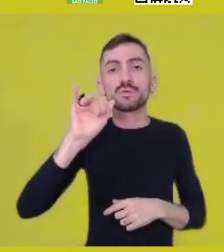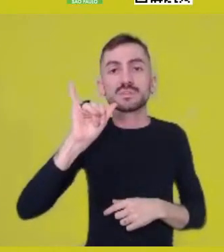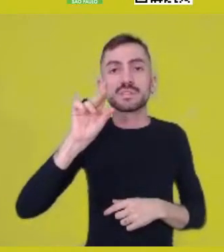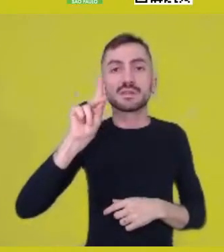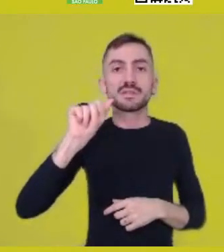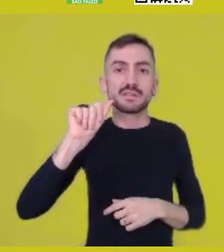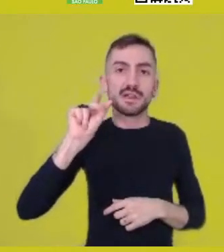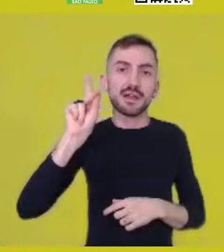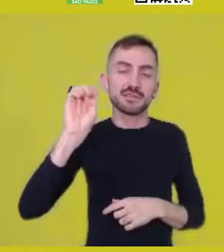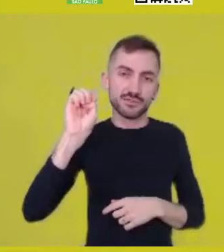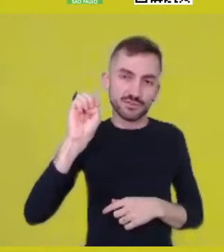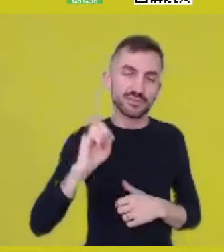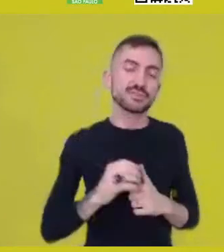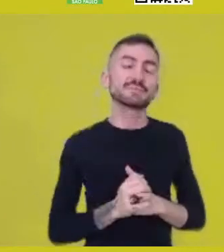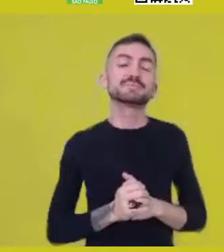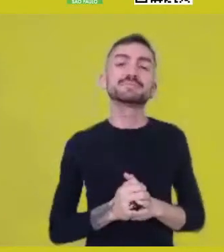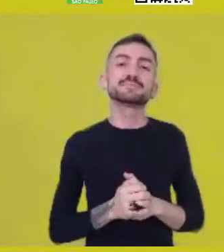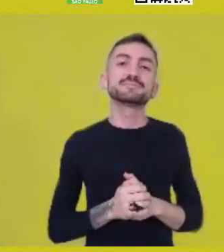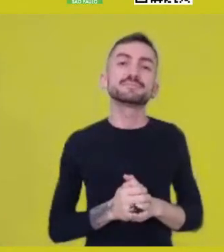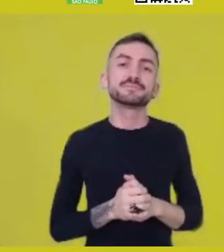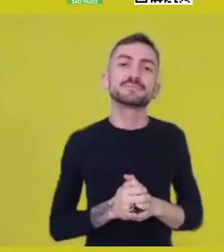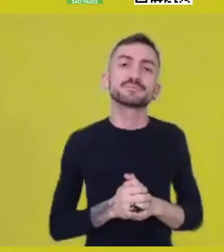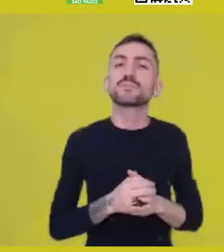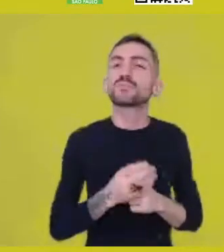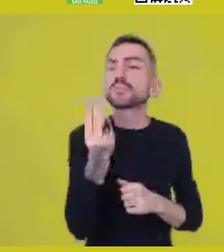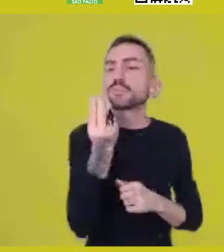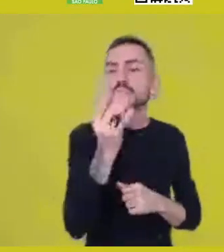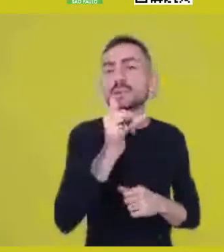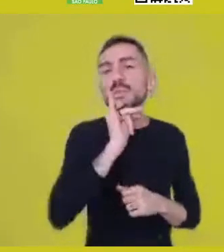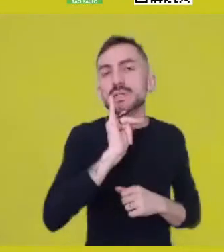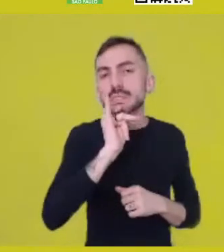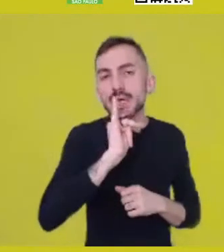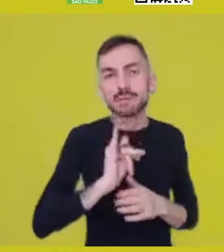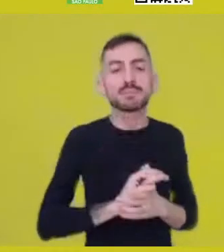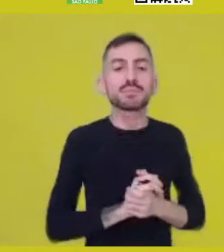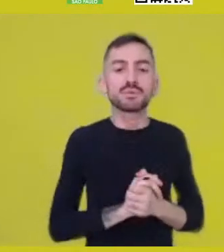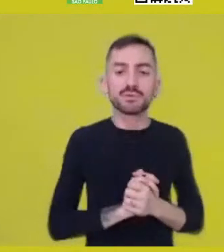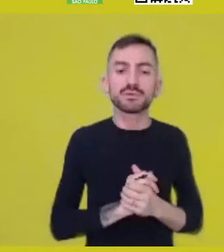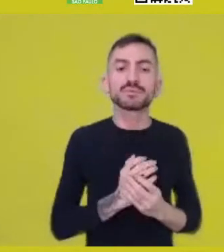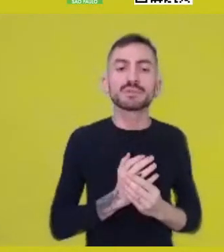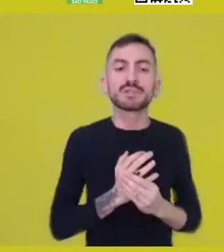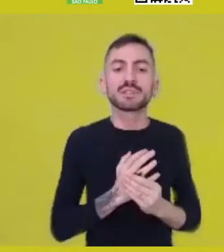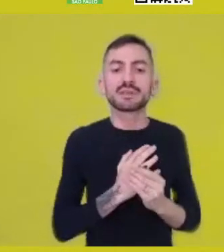in the sense that, for instance, something called “kundu” in Kikongo,